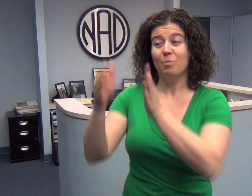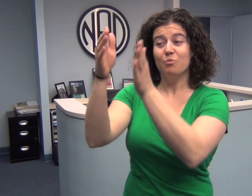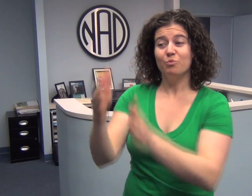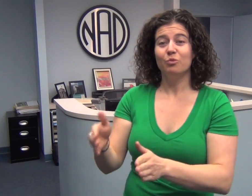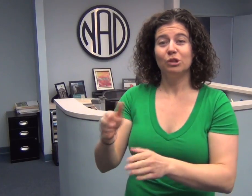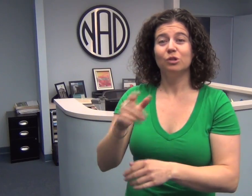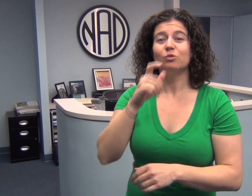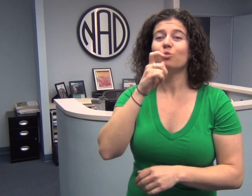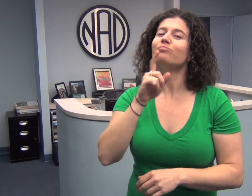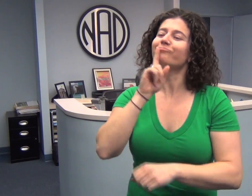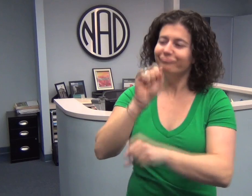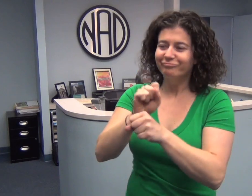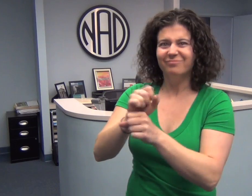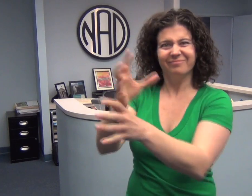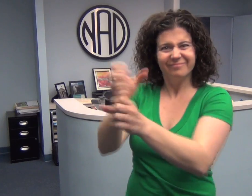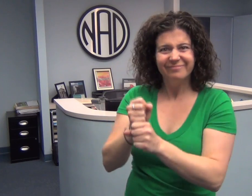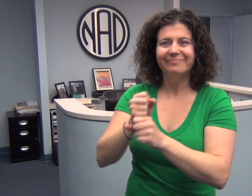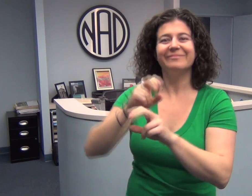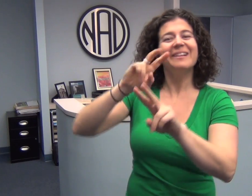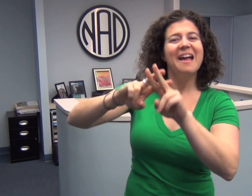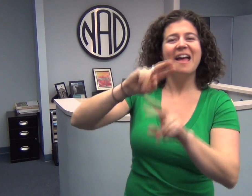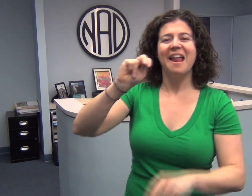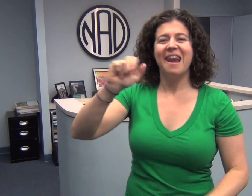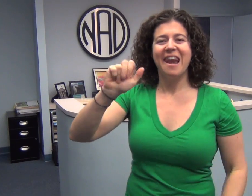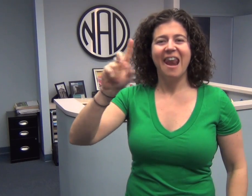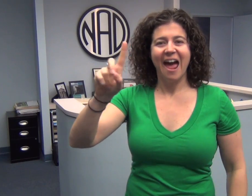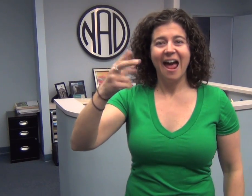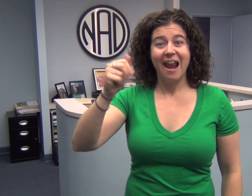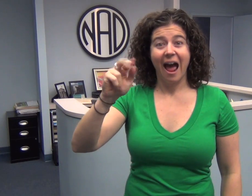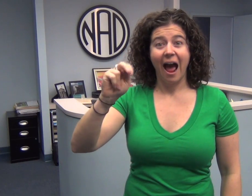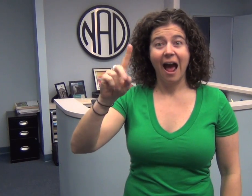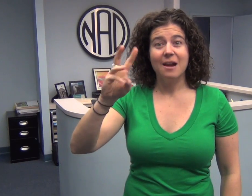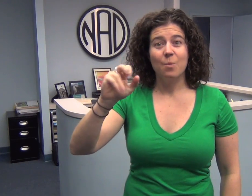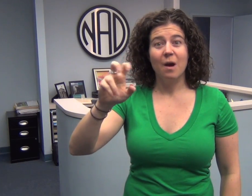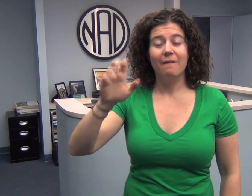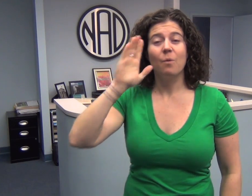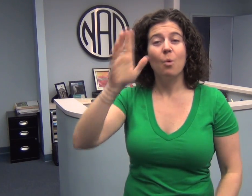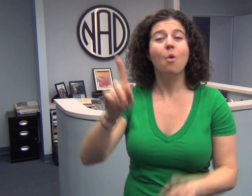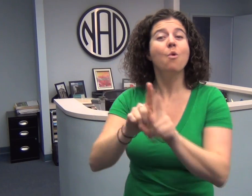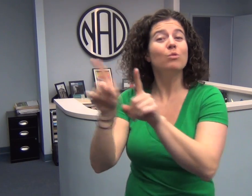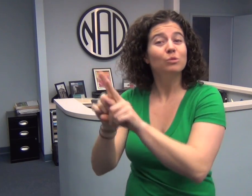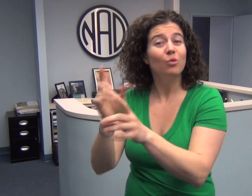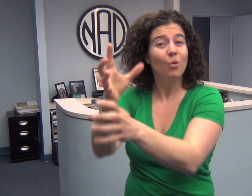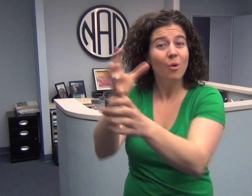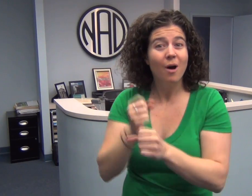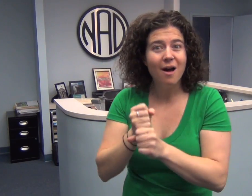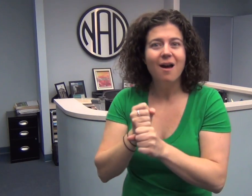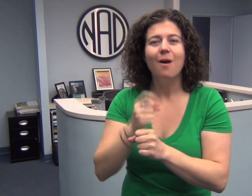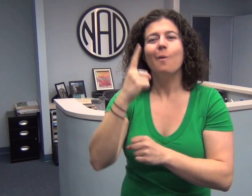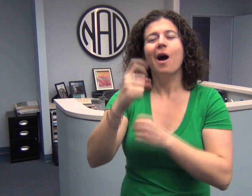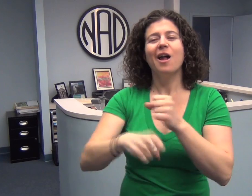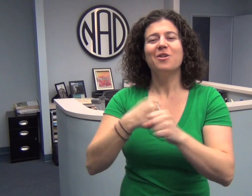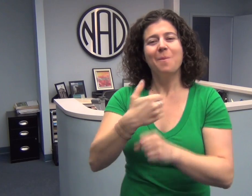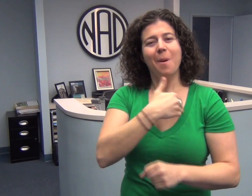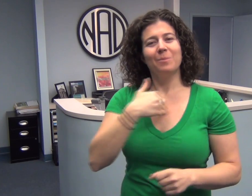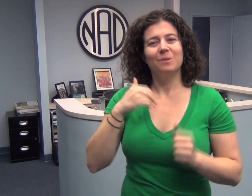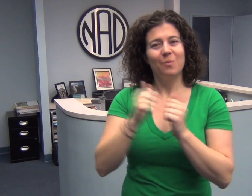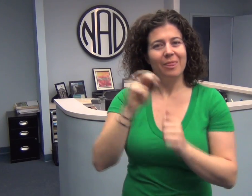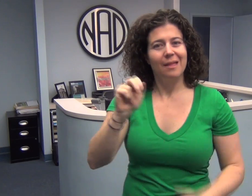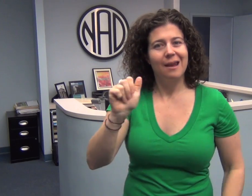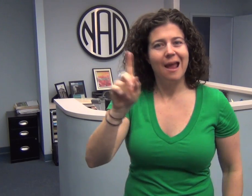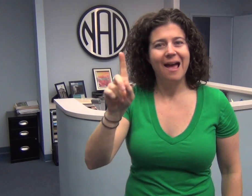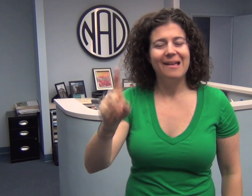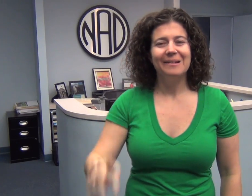In addition to the recognition online, the #NADHandwave recipient will also get a one year membership with the NAD!